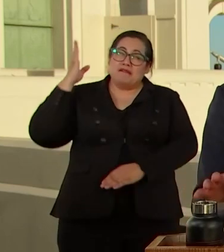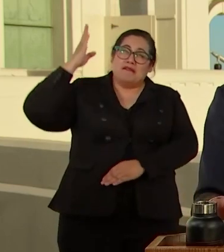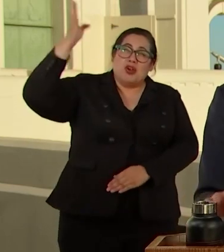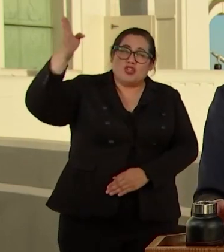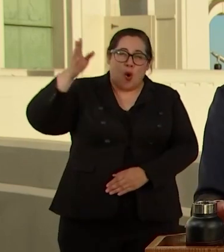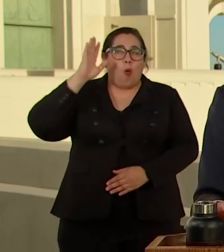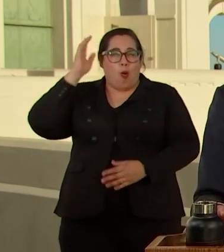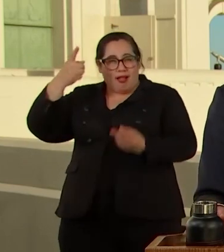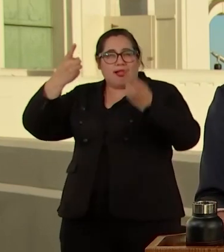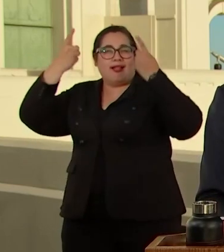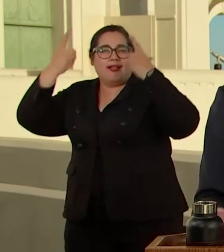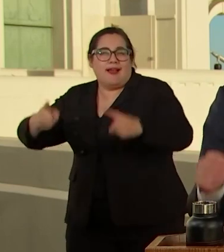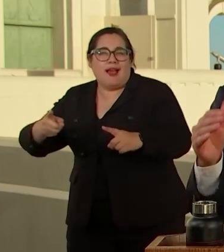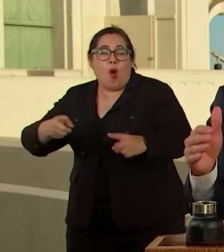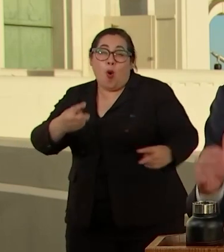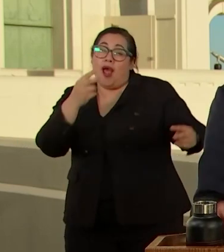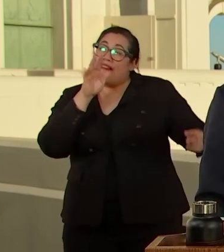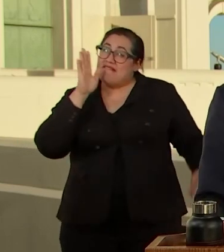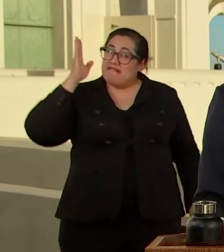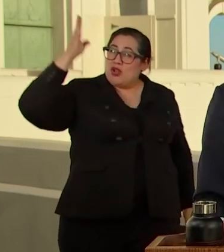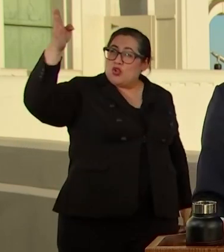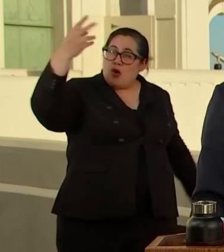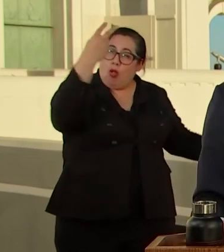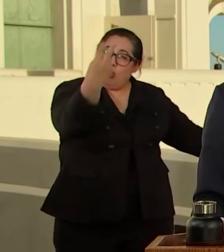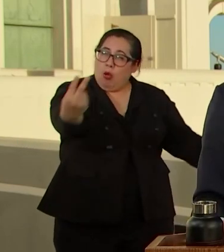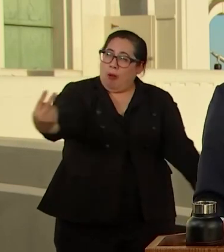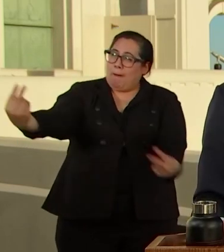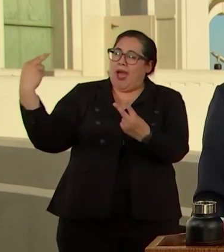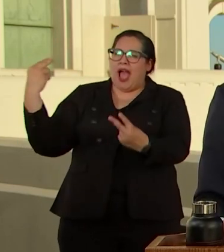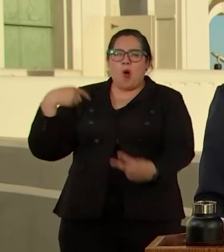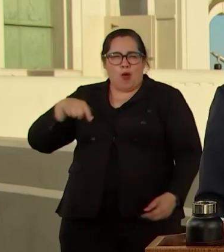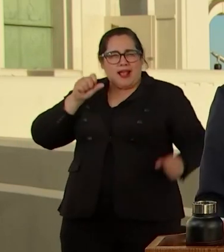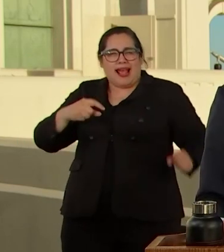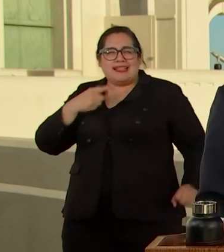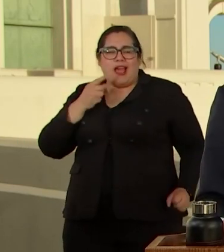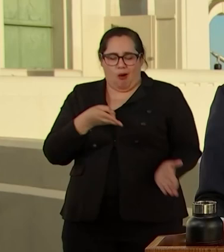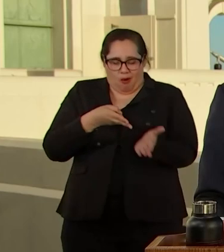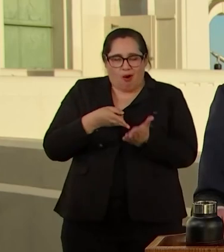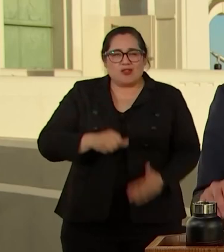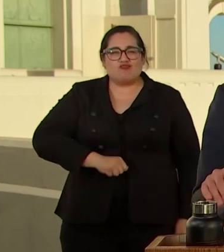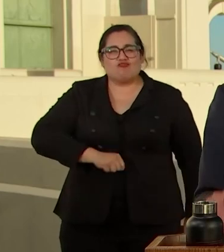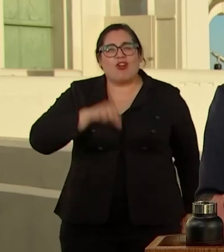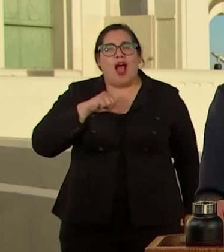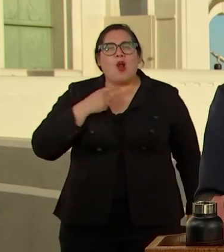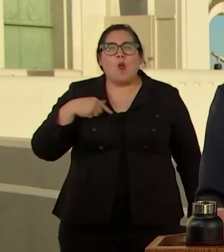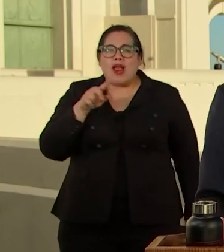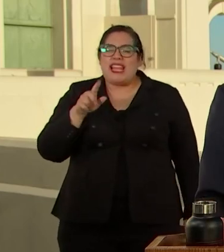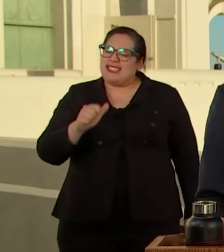OUR WITHIN OUR REACH. LET US SAY WITH HONEST PRIDE, THAT WE DID NOT START OUR JOURNEY THERE ONE MINUTE TOO